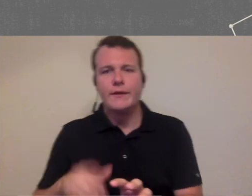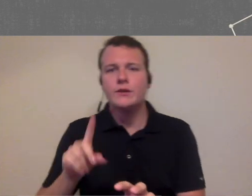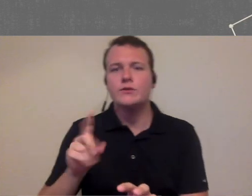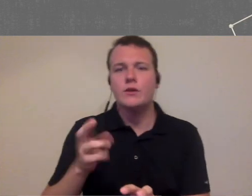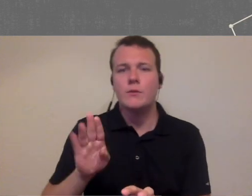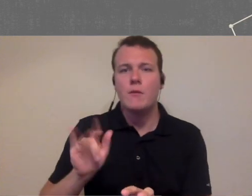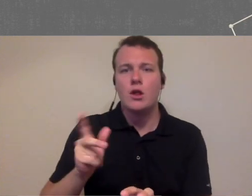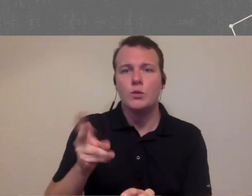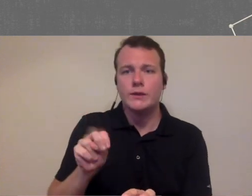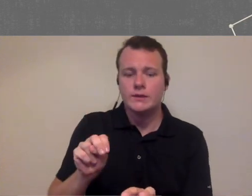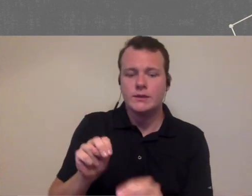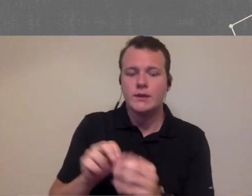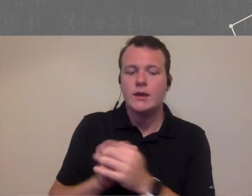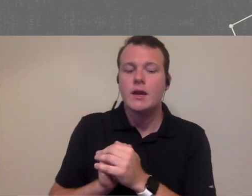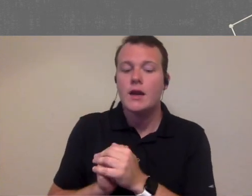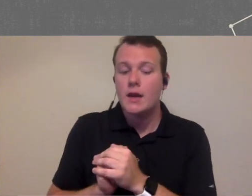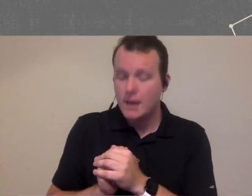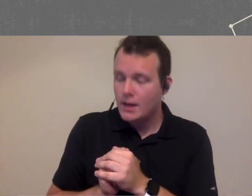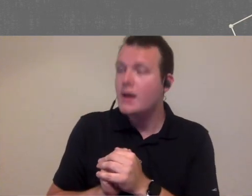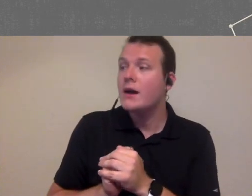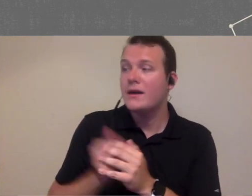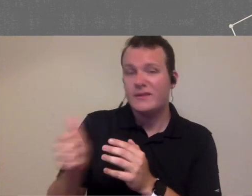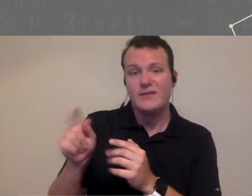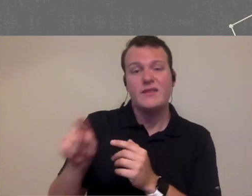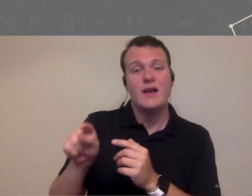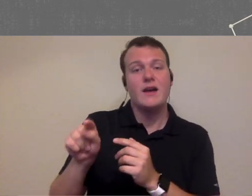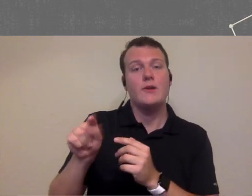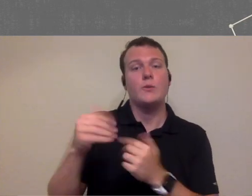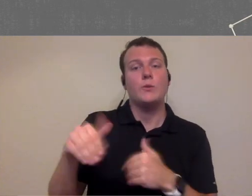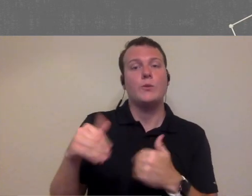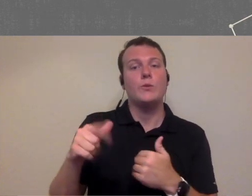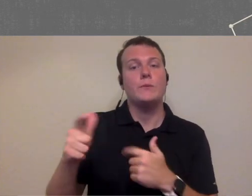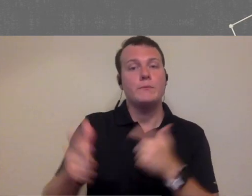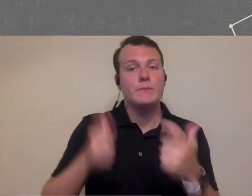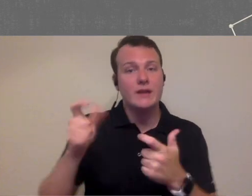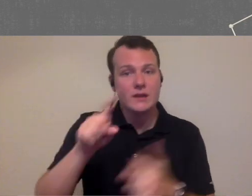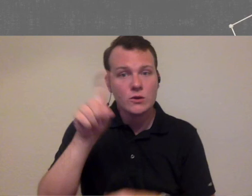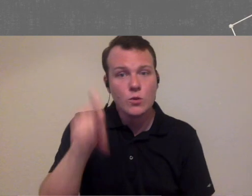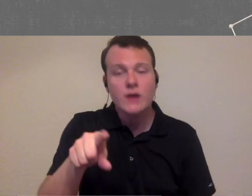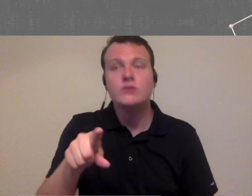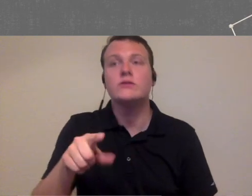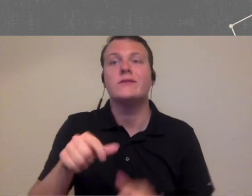thoughts but they have please yeah yeah that's a big that is a big question in